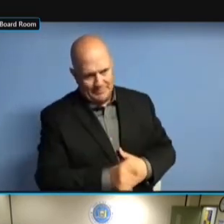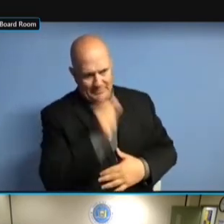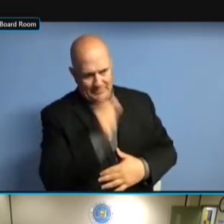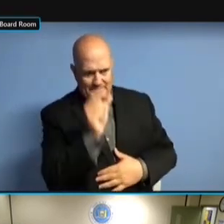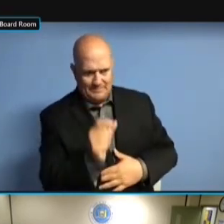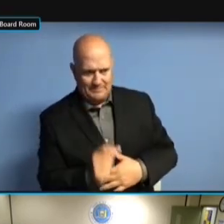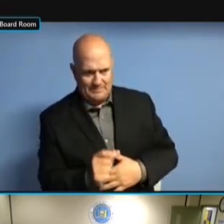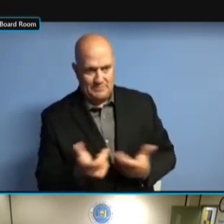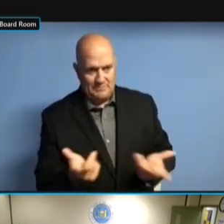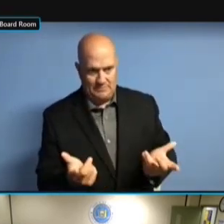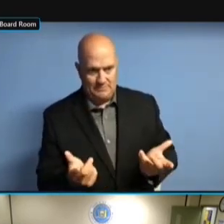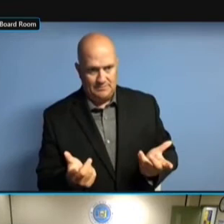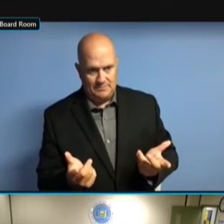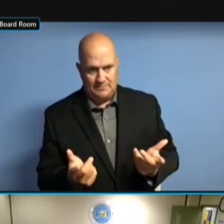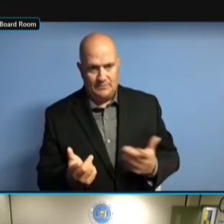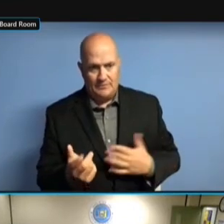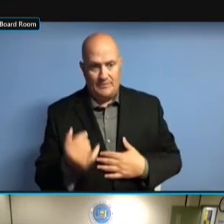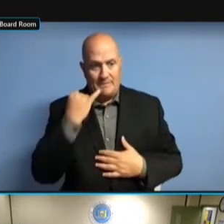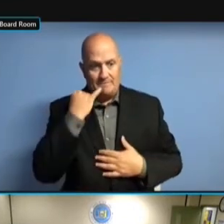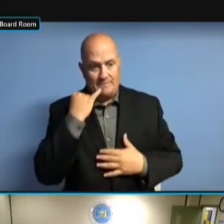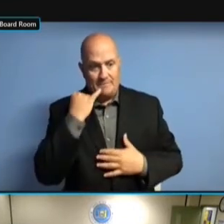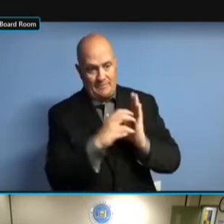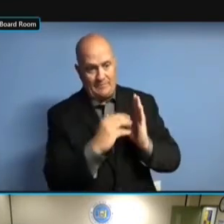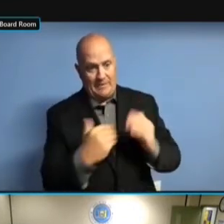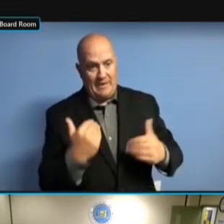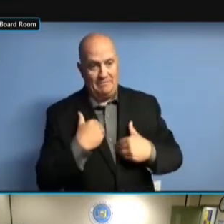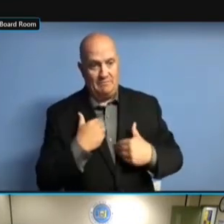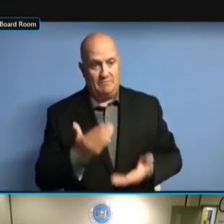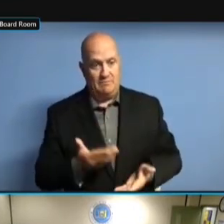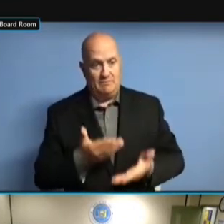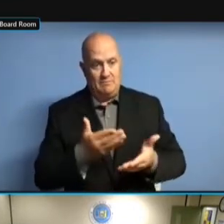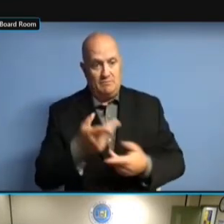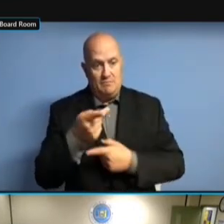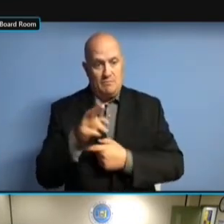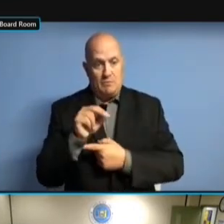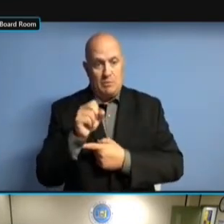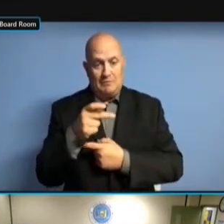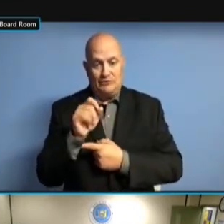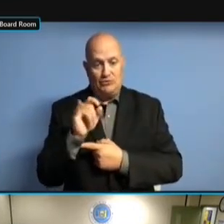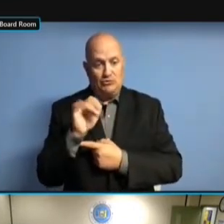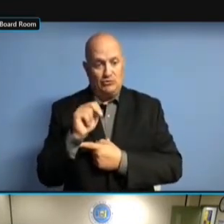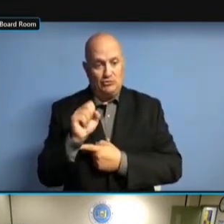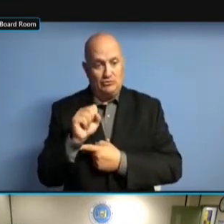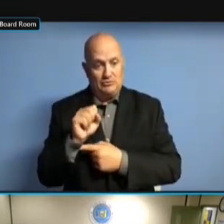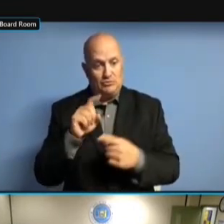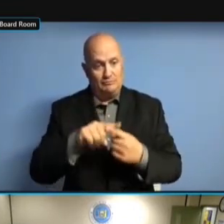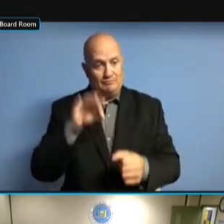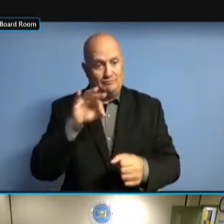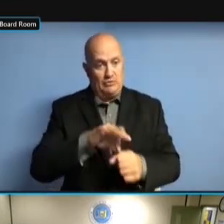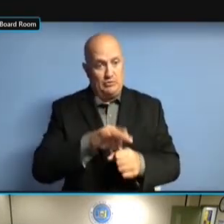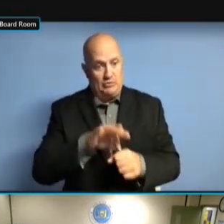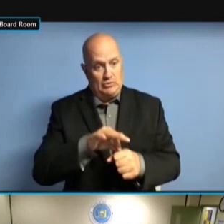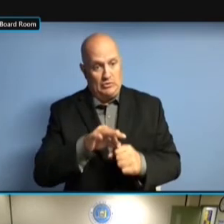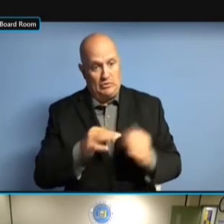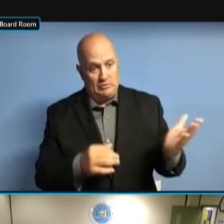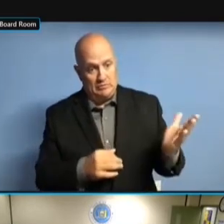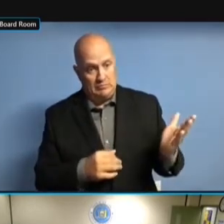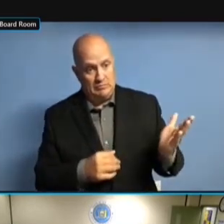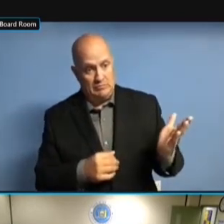THE PROPOSITIONS SO THAT WE CAN USE THE PROPOSITIONS SO THAT WE CAN USE THOSE THE PROPOSITIONS SO THAT WE CAN USE THOSE THROUGHOUT THE PROPOSITIONS SO THAT WE CAN USE THOSE THROUGHOUT THE THE PROPOSITIONS SO THAT WE CAN USE THOSE THROUGHOUT THE STATE. USE THOSE THROUGHOUT THE STATE. USE THOSE THROUGHOUT THE STATE. SO USE THOSE THROUGHOUT THE STATE. SO WE'LL USE THOSE THROUGHOUT THE STATE. SO WE'LL SEND USE THOSE THROUGHOUT THE STATE. SO WE'LL SEND OUT USE THOSE THROUGHOUT THE STATE. SO WE'LL SEND OUT MATERIALS USE THOSE THROUGHOUT THE STATE. SO WE'LL SEND OUT MATERIALS TO SO WE'LL SEND OUT MATERIALS TO SO WE'LL SEND OUT MATERIALS TO THE SO WE'LL SEND OUT MATERIALS TO THE COUNTY SO WE'LL SEND OUT MATERIALS TO THE COUNTY BOARDS SO WE'LL SEND OUT MATERIALS TO THE COUNTY BOARDS SO SO WE'LL SEND OUT MATERIALS TO THE COUNTY BOARDS SO THEY SO WE'LL SEND OUT MATERIALS TO THE COUNTY BOARDS SO THEY HAVE